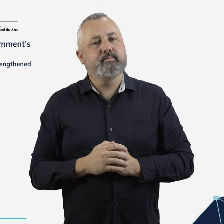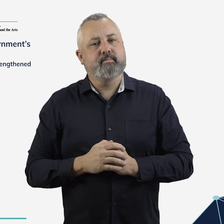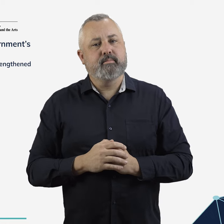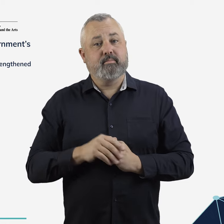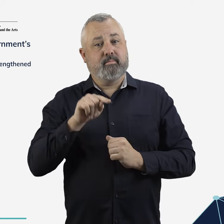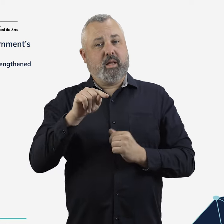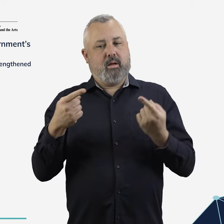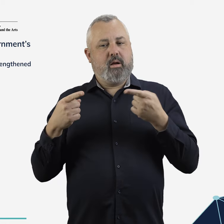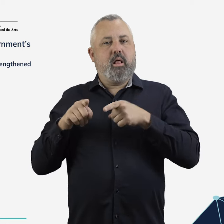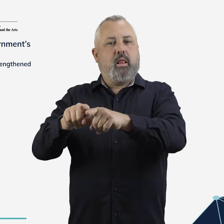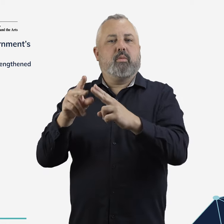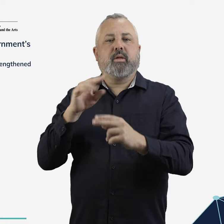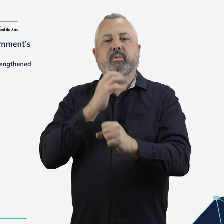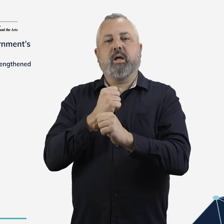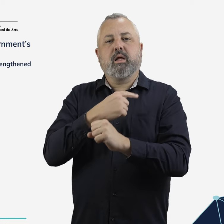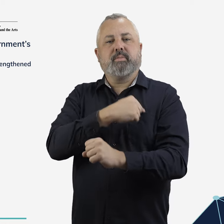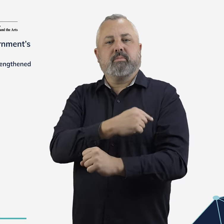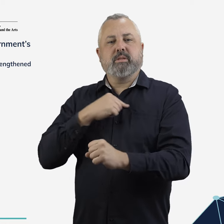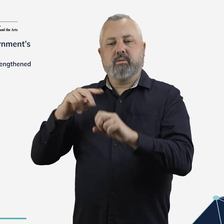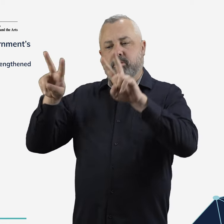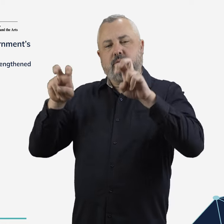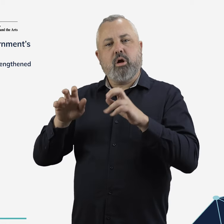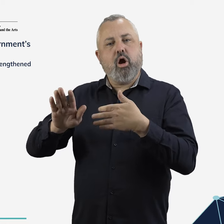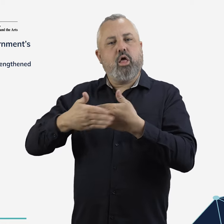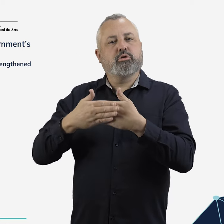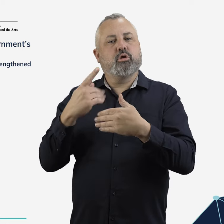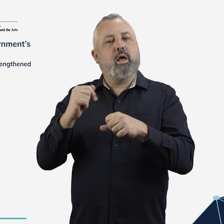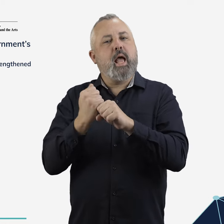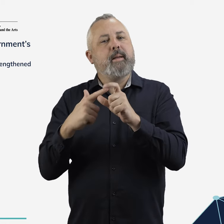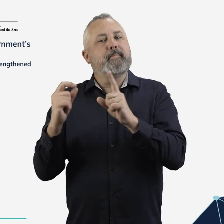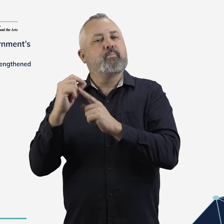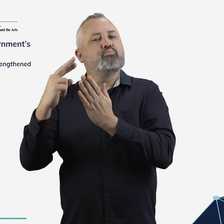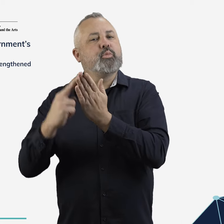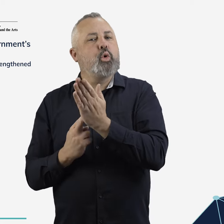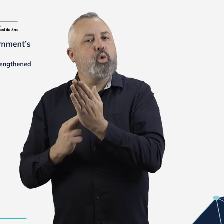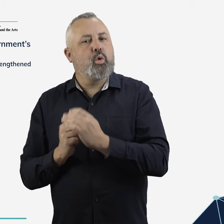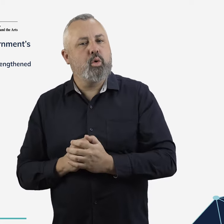improve the safety and accessibility of remote airstrips across Australia.